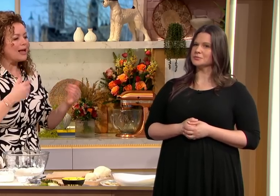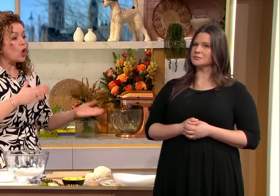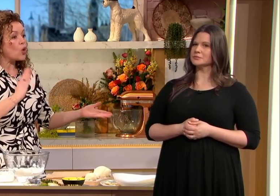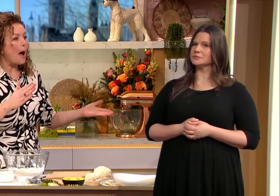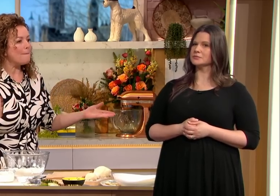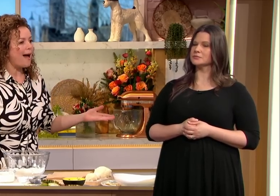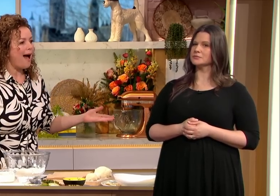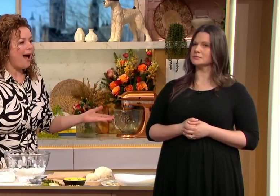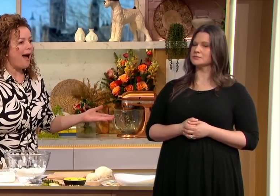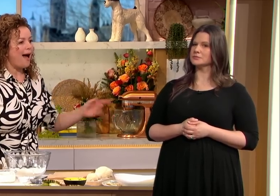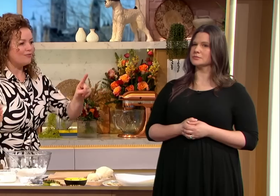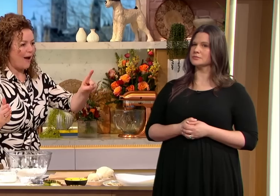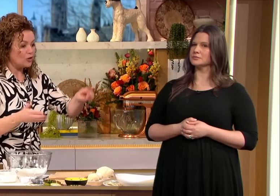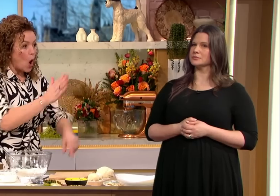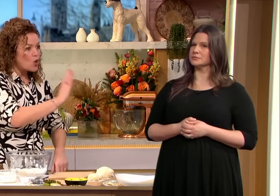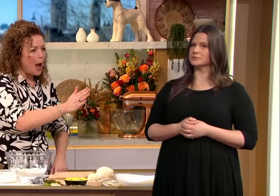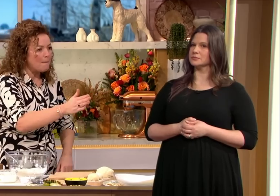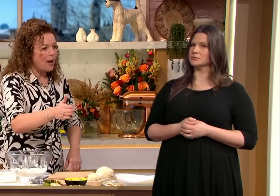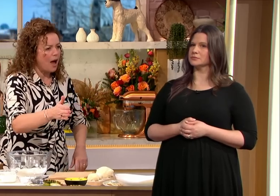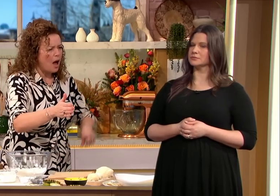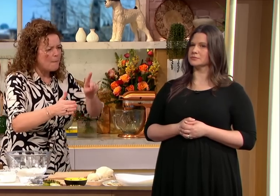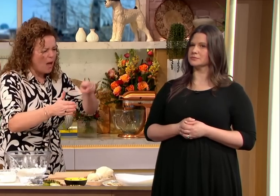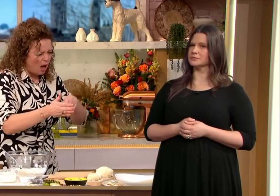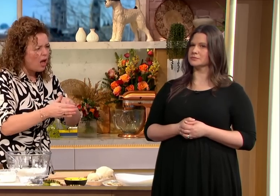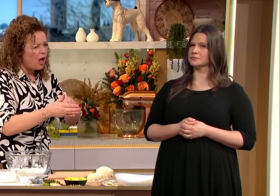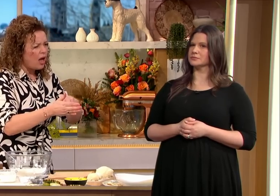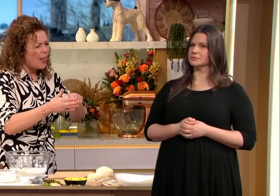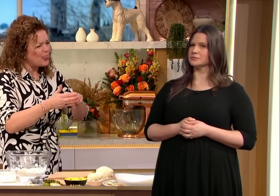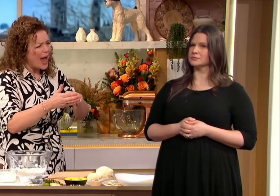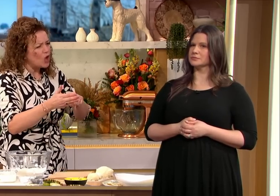and expressions so in English you might say cool as a cucumber yeah so this is a sign for cucumber